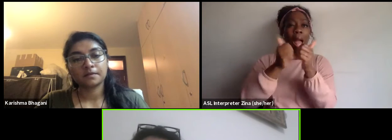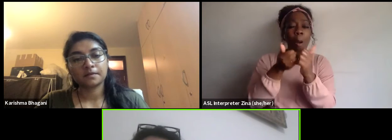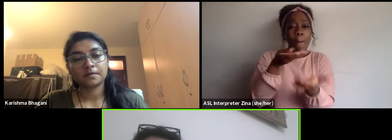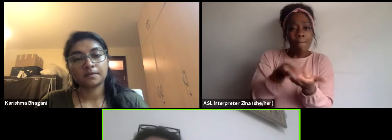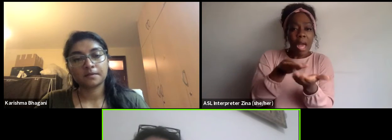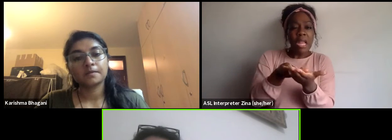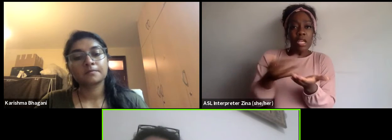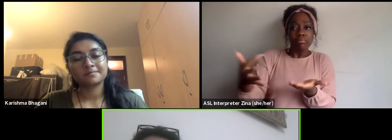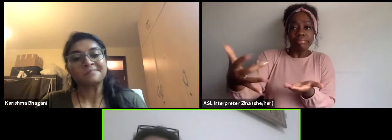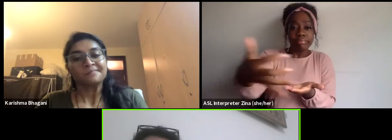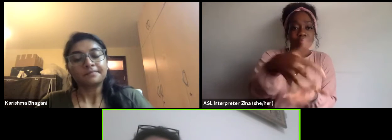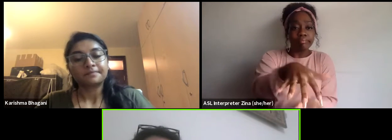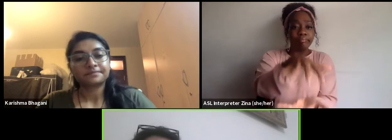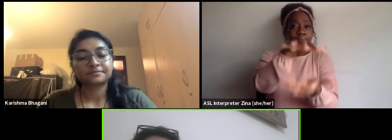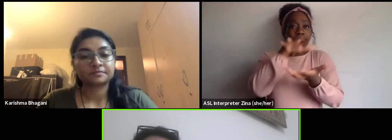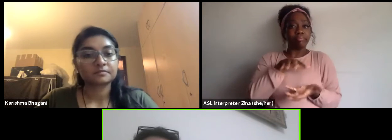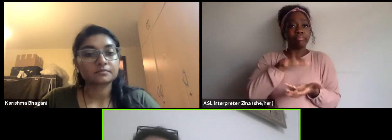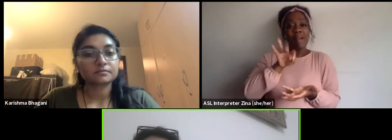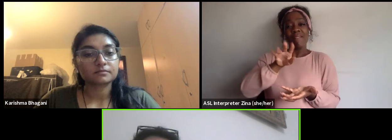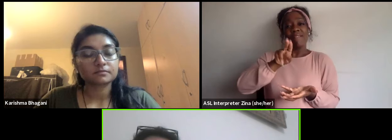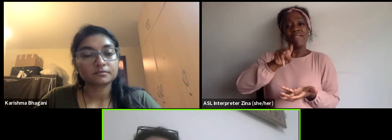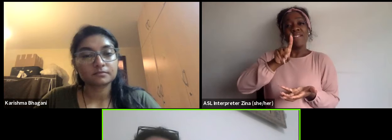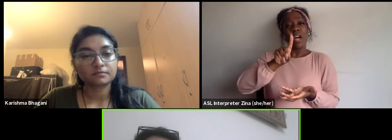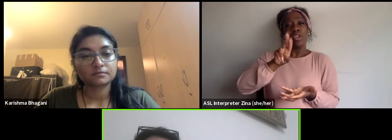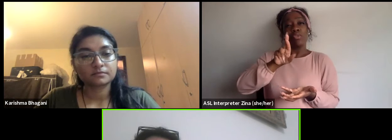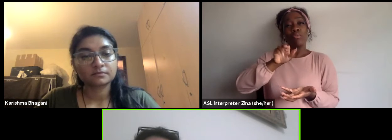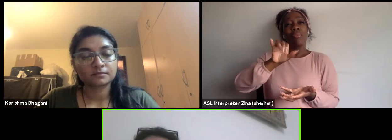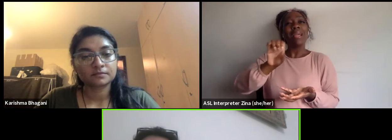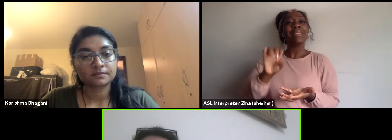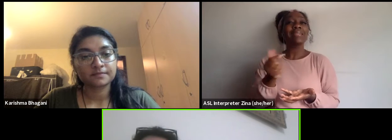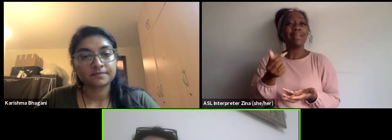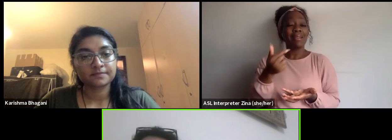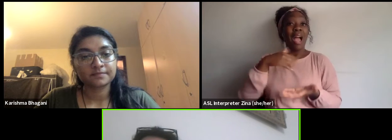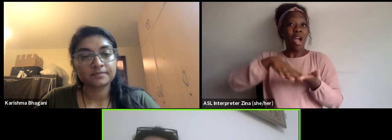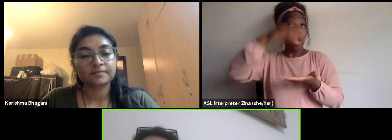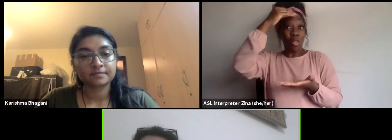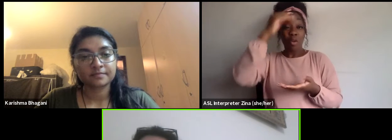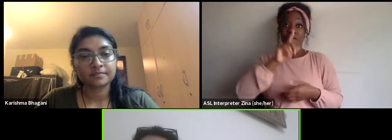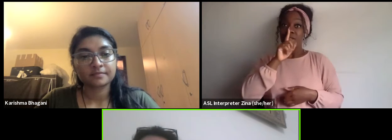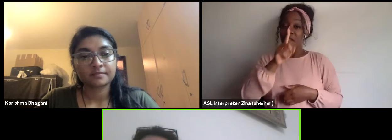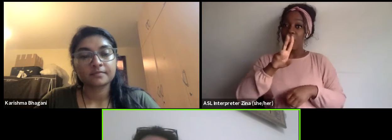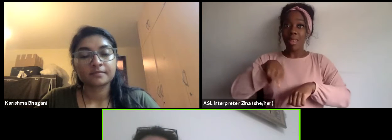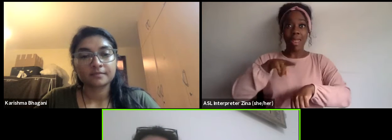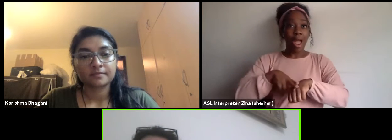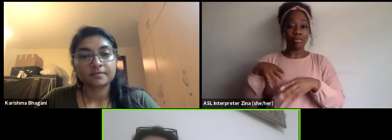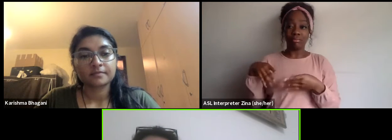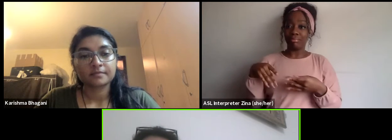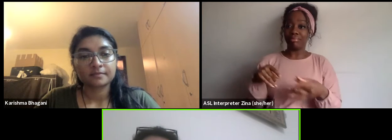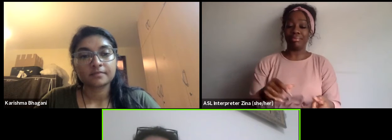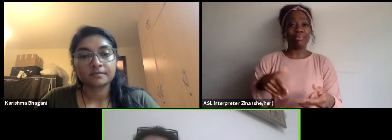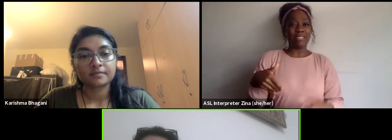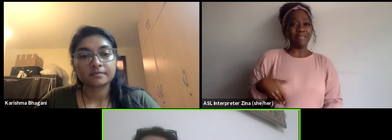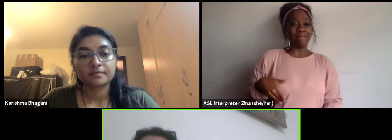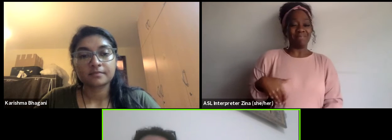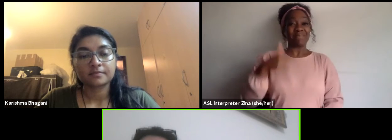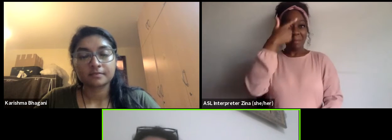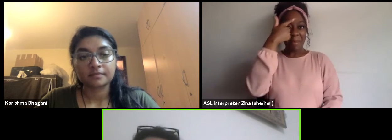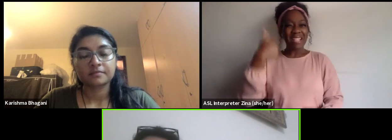because when I was working with my Egyptian boss and I joined the program it was a Finnish Egyptian